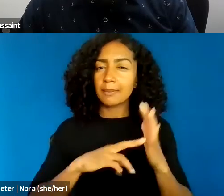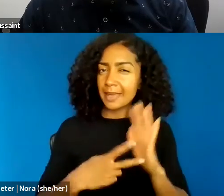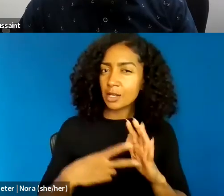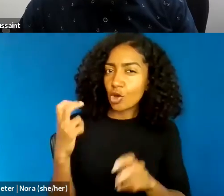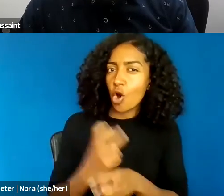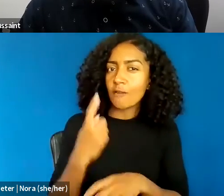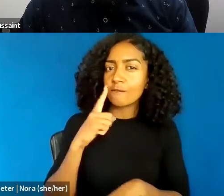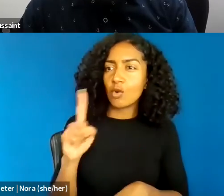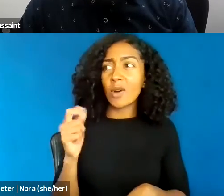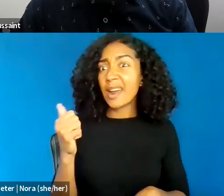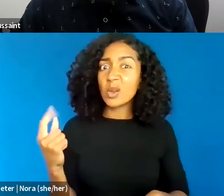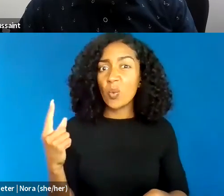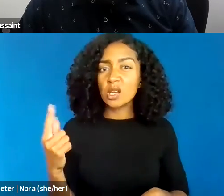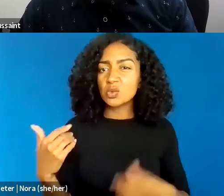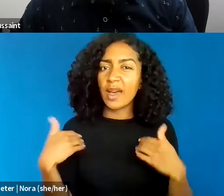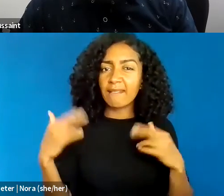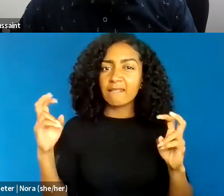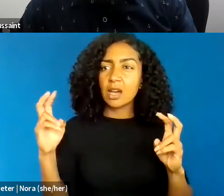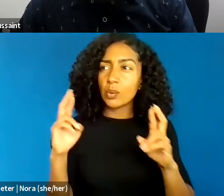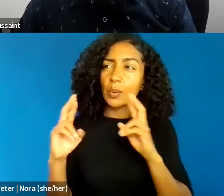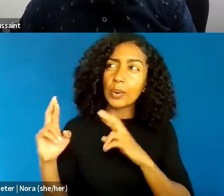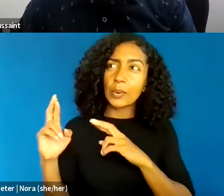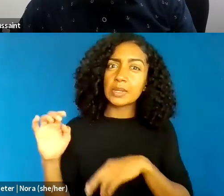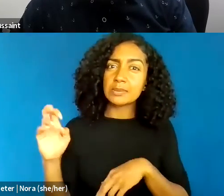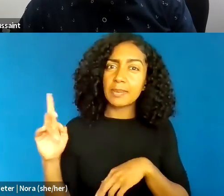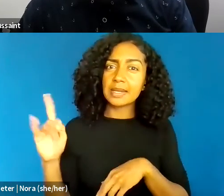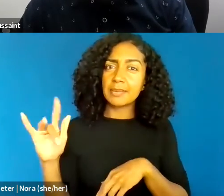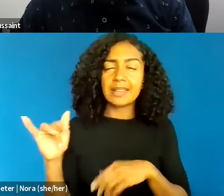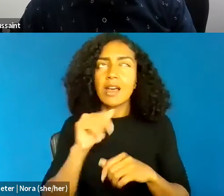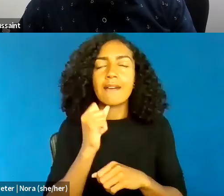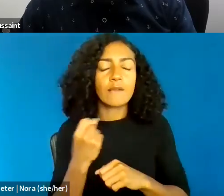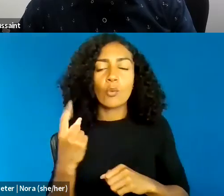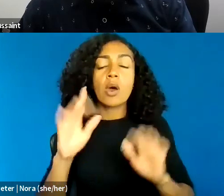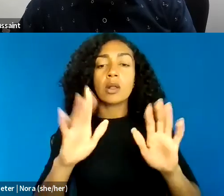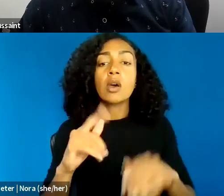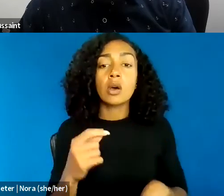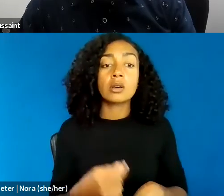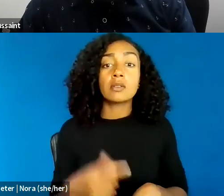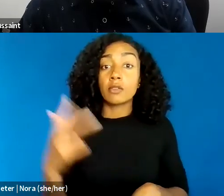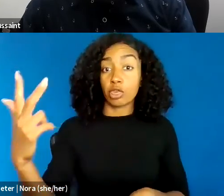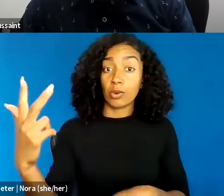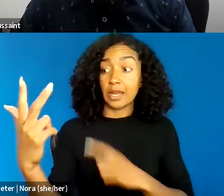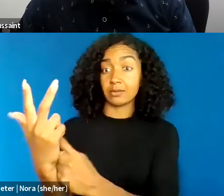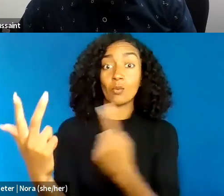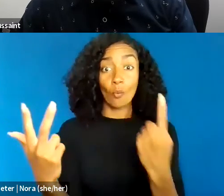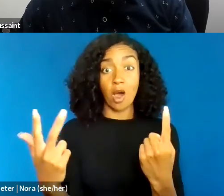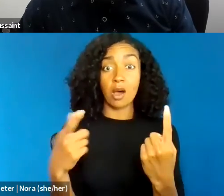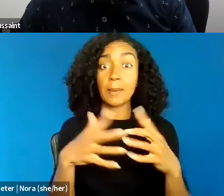Not anybody, but basically Iltaff, one in three Americans has been arrested at some point.